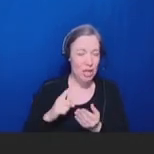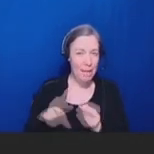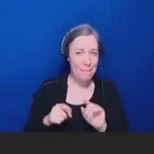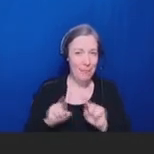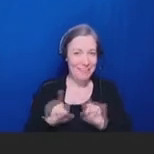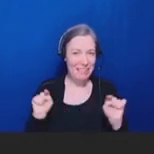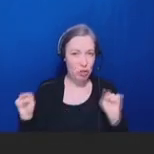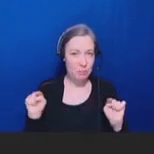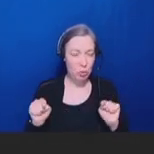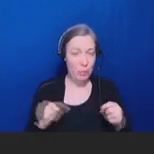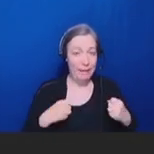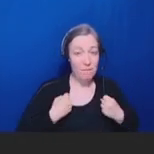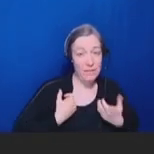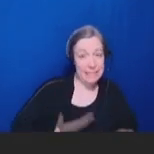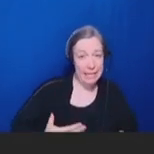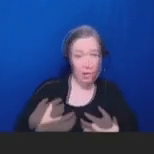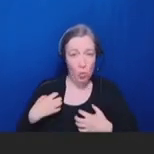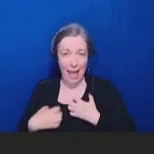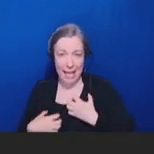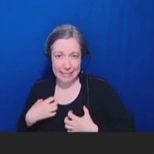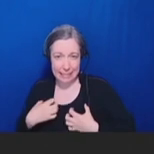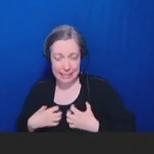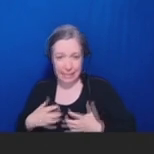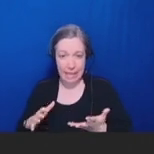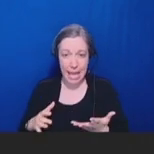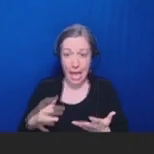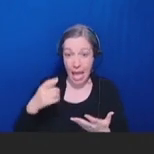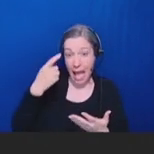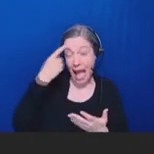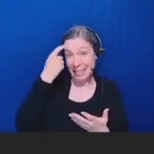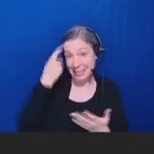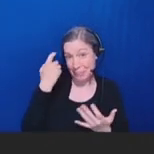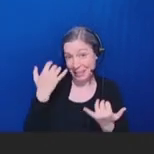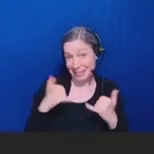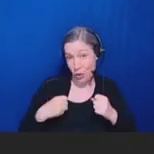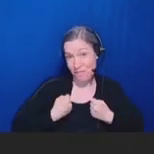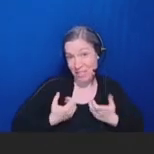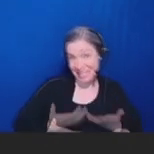I think vaccine is somewhere along that vaccine hesitancy continuum.